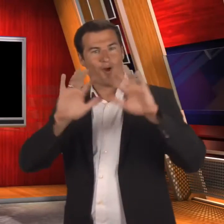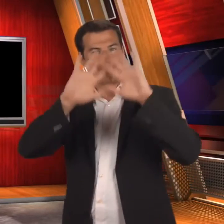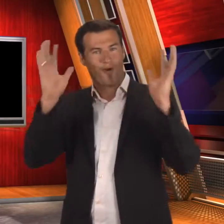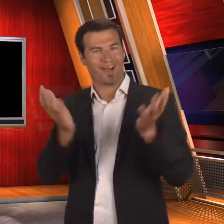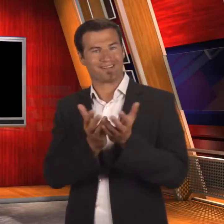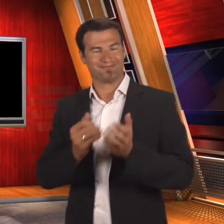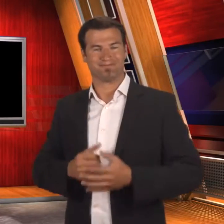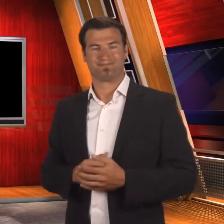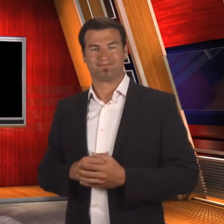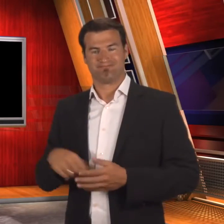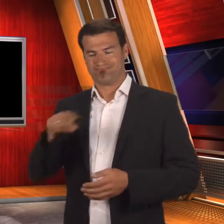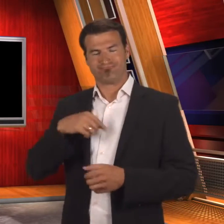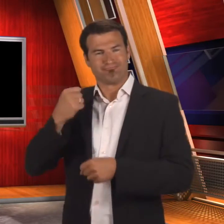Hello world!